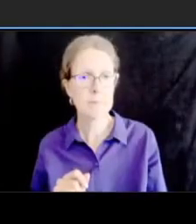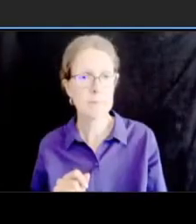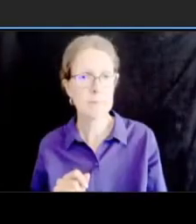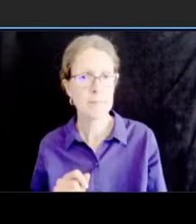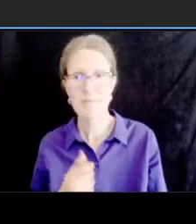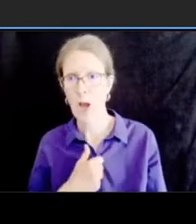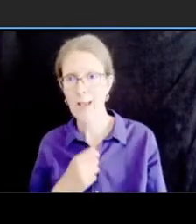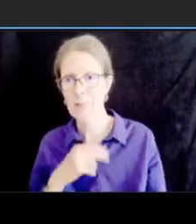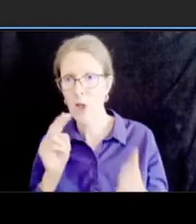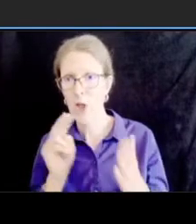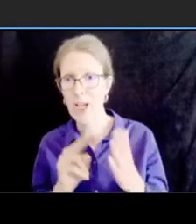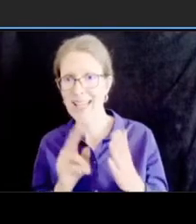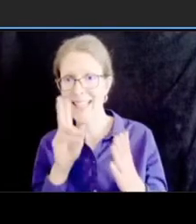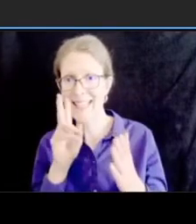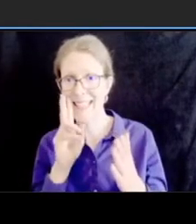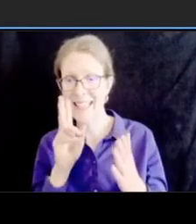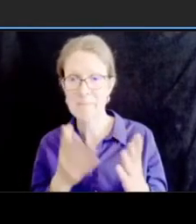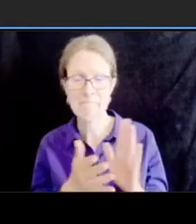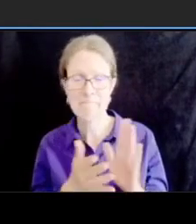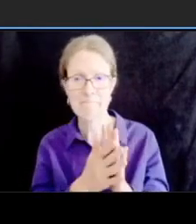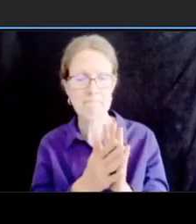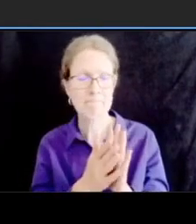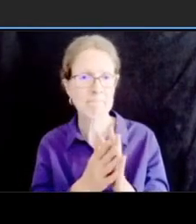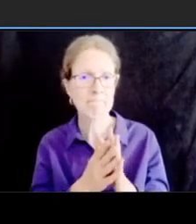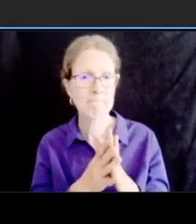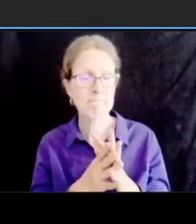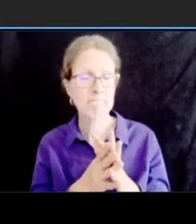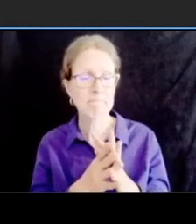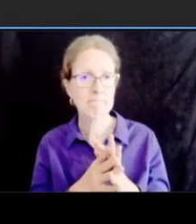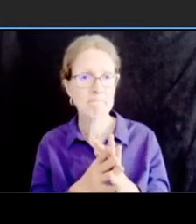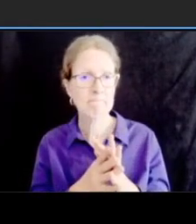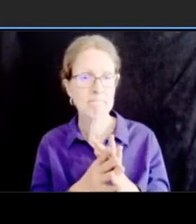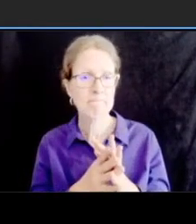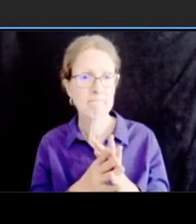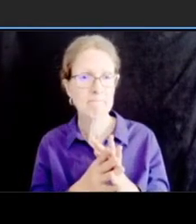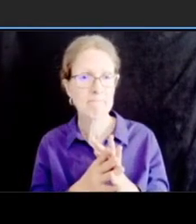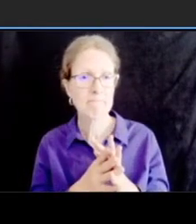the with the width of the bike lanes here at the location and this being the termination it may